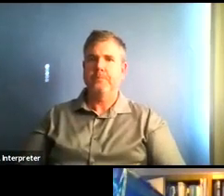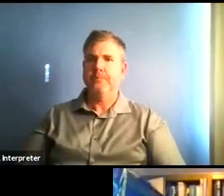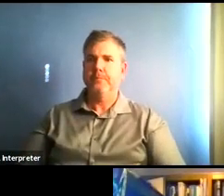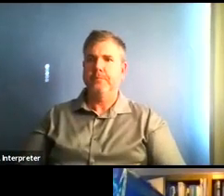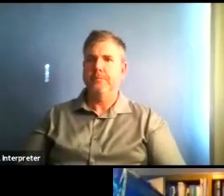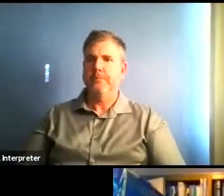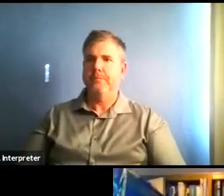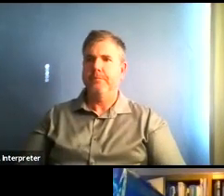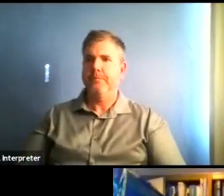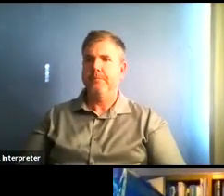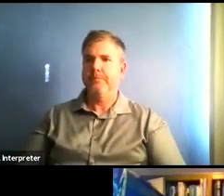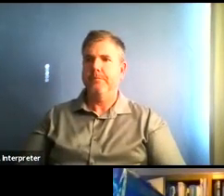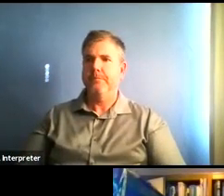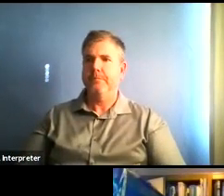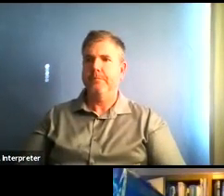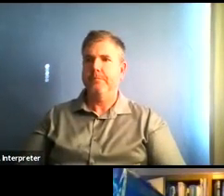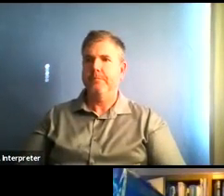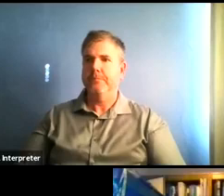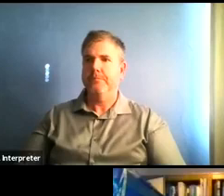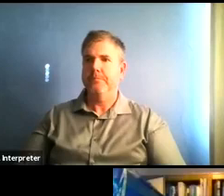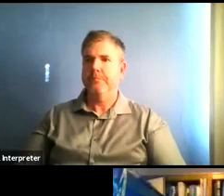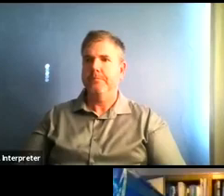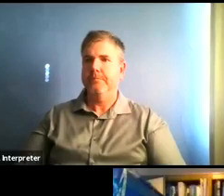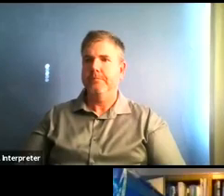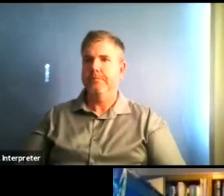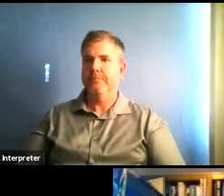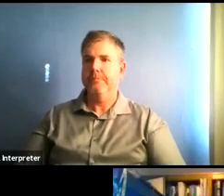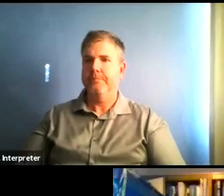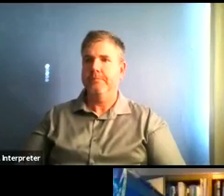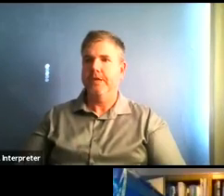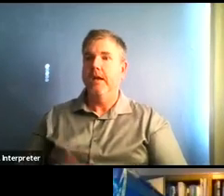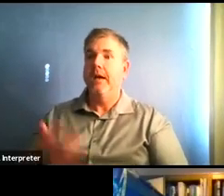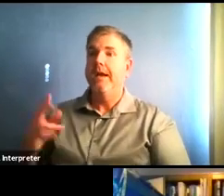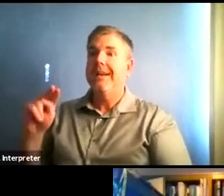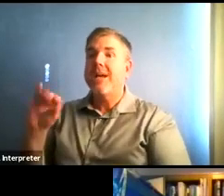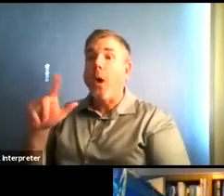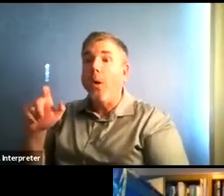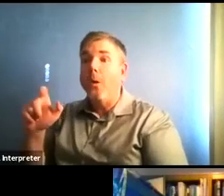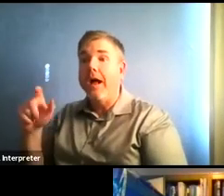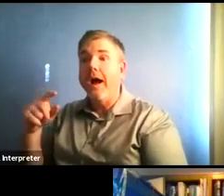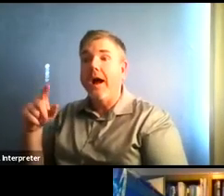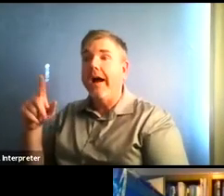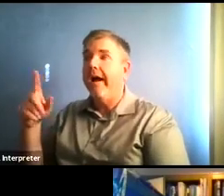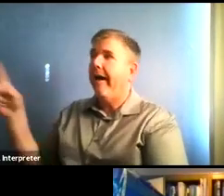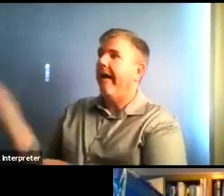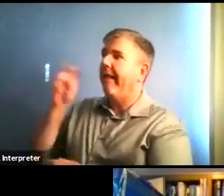I was going to ask about the Bay Area counties and and how we were one of two.